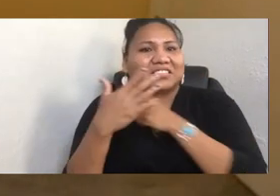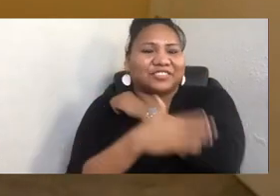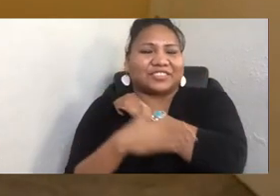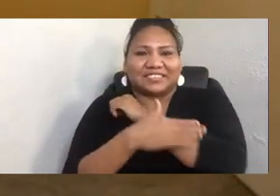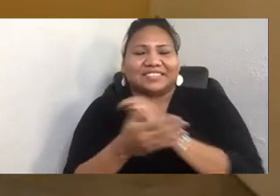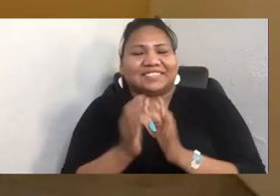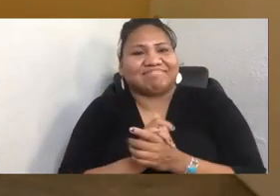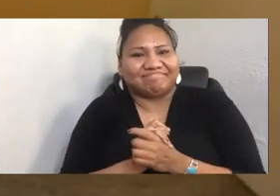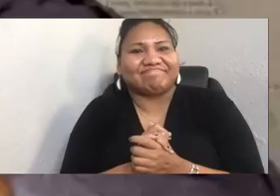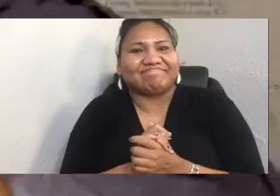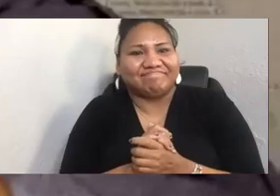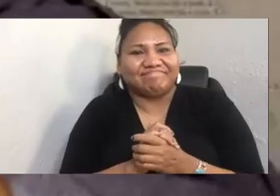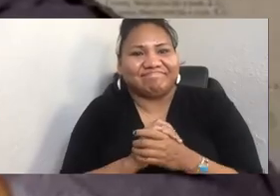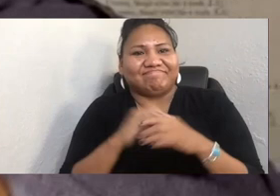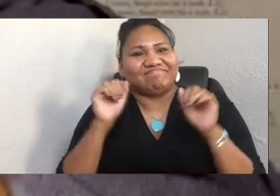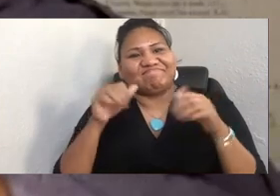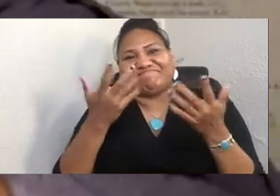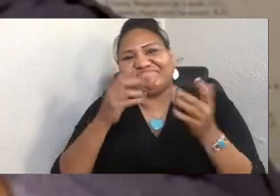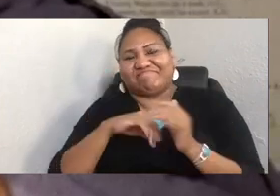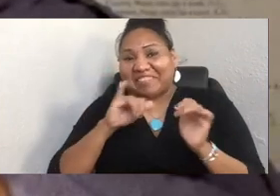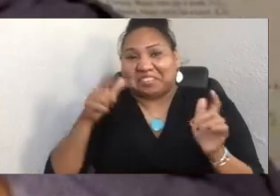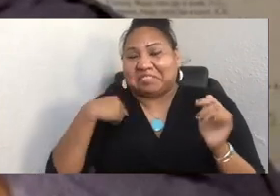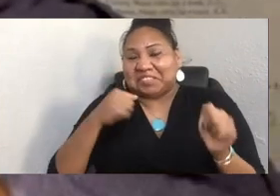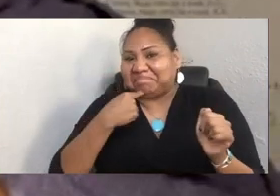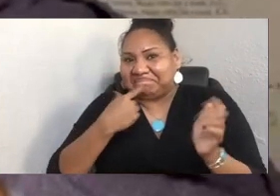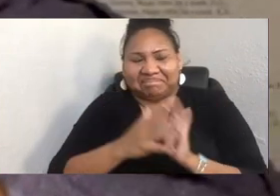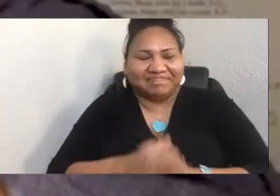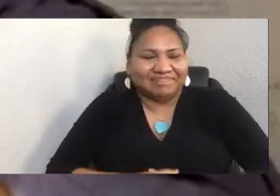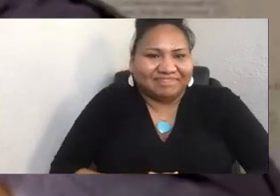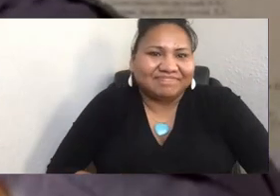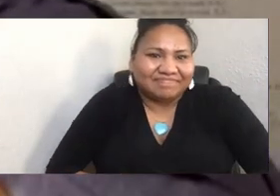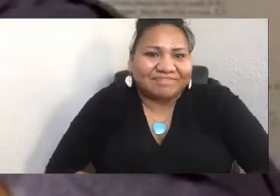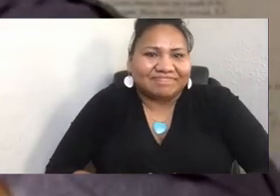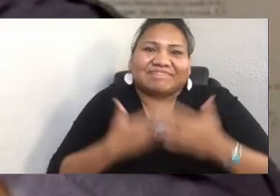I'll just say that much. Thank you. And as I mentioned, we've got some Ainu, which is Japanese.